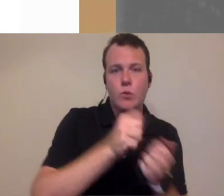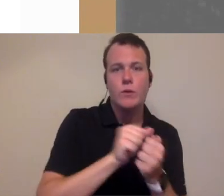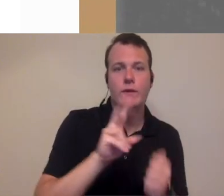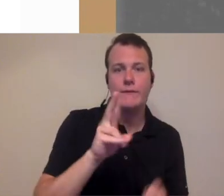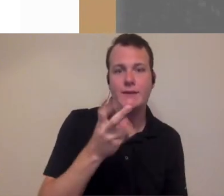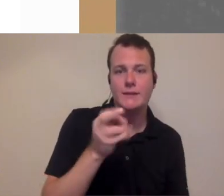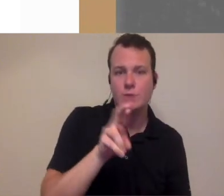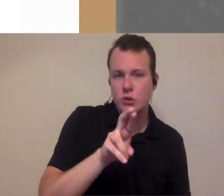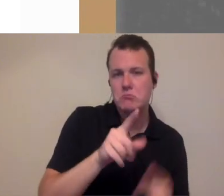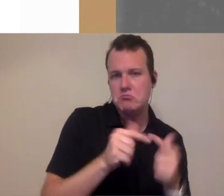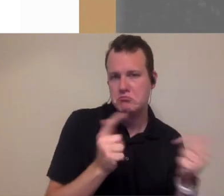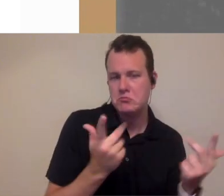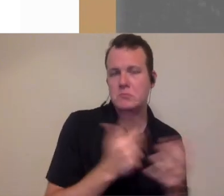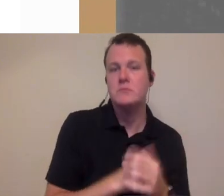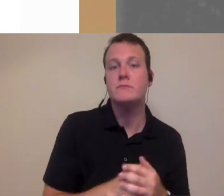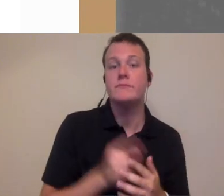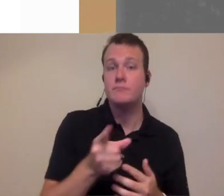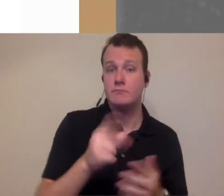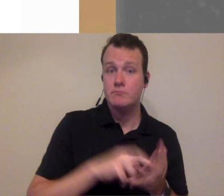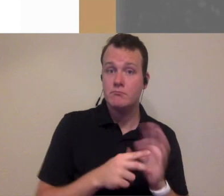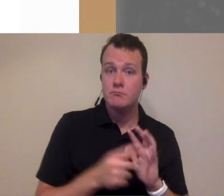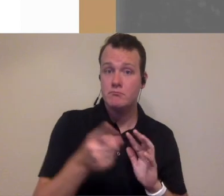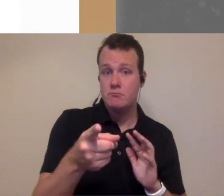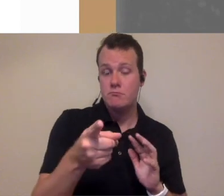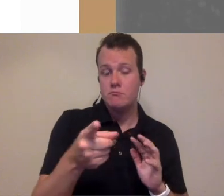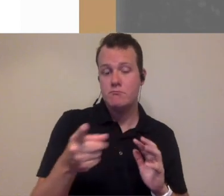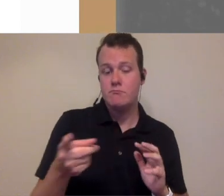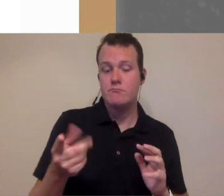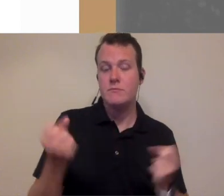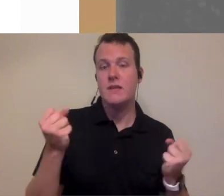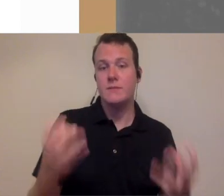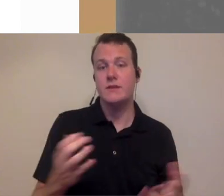patients with stabler issues and things like that so you can actually be I've